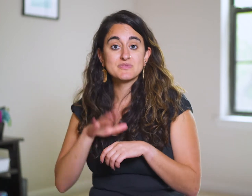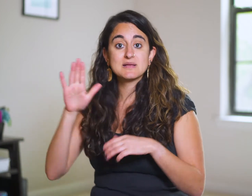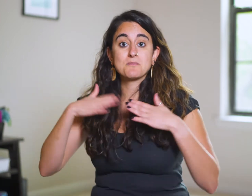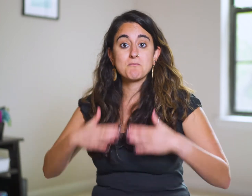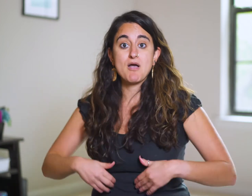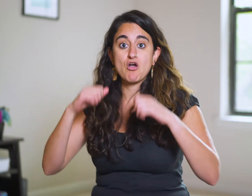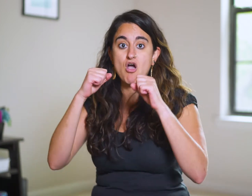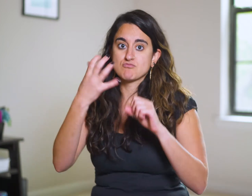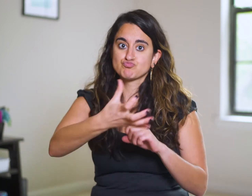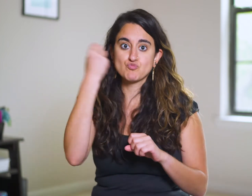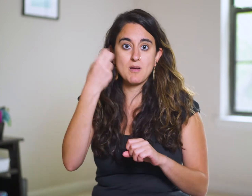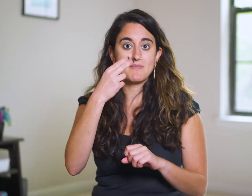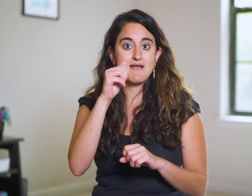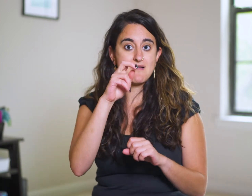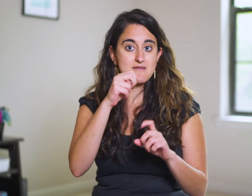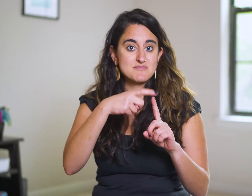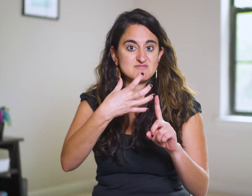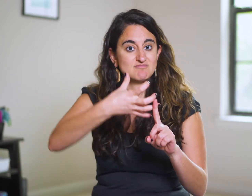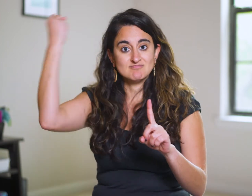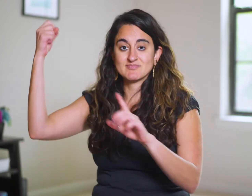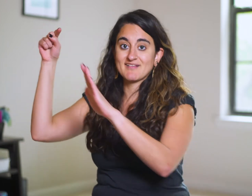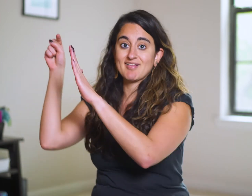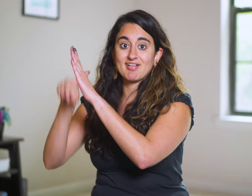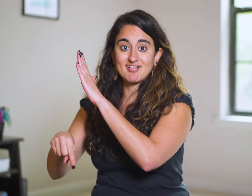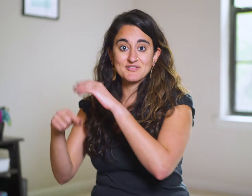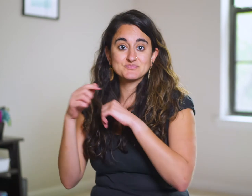and his bodyguards grab Haman and take him away to kill him.